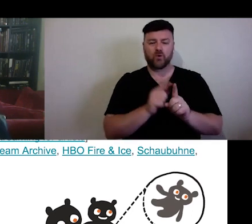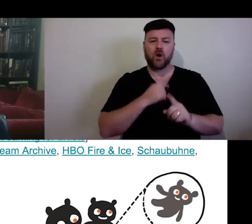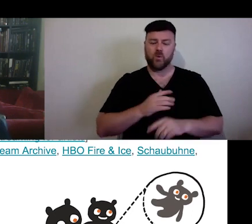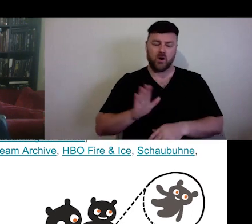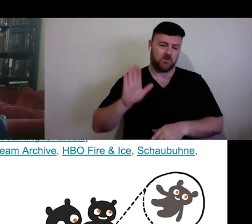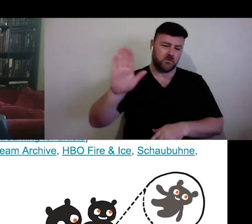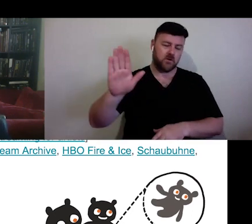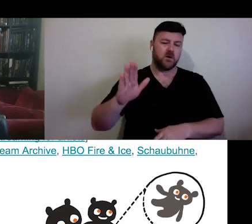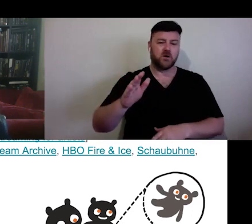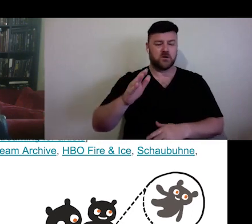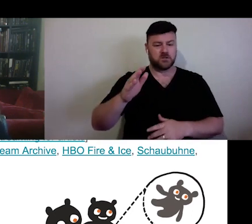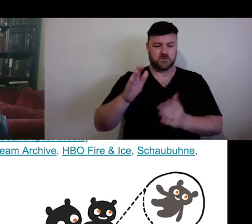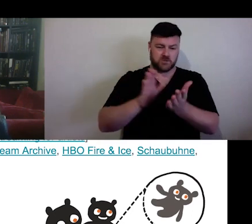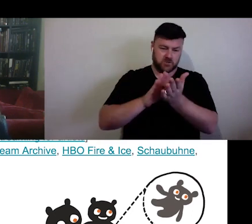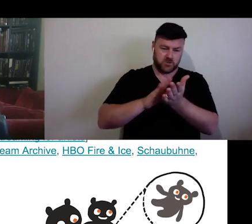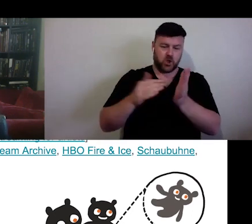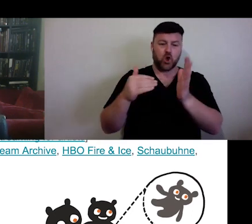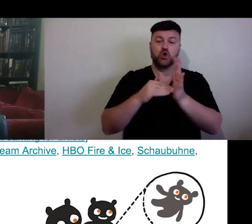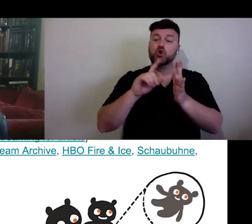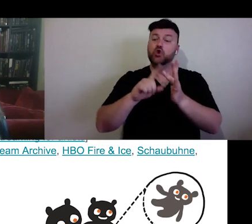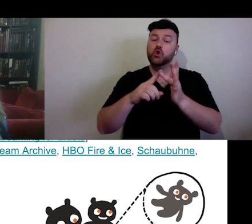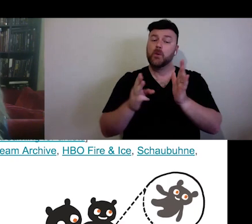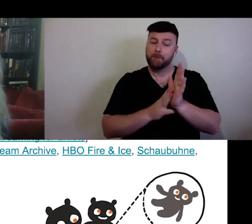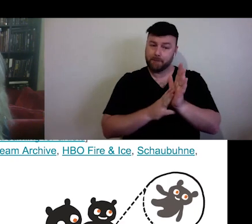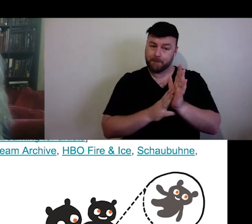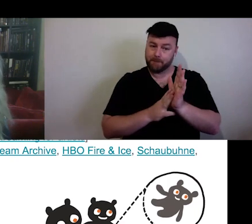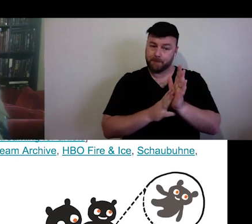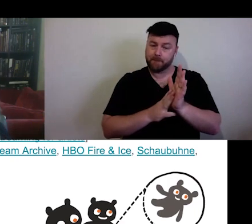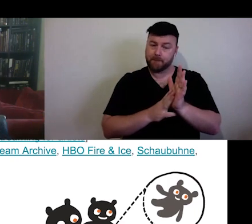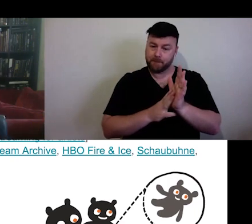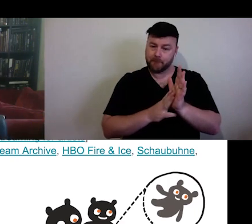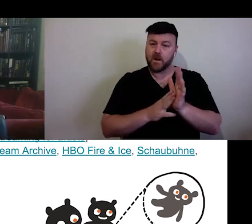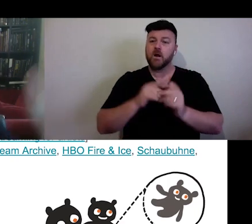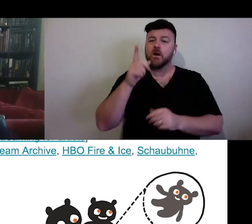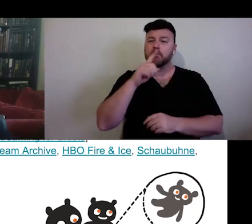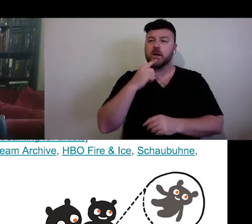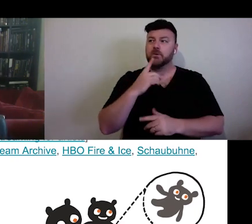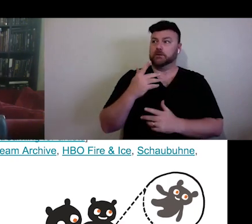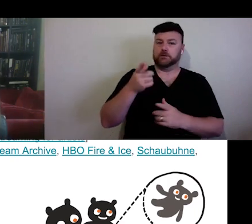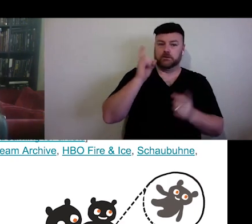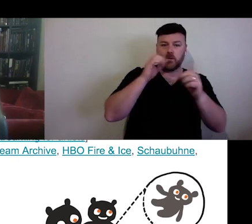know some people are worried about Zoom with issues about privacy and also safety.